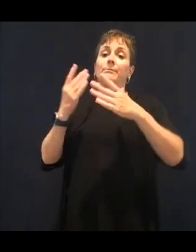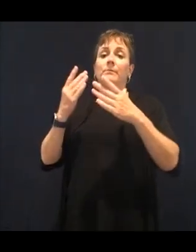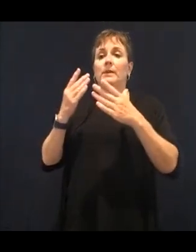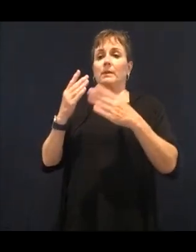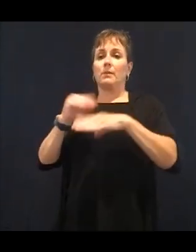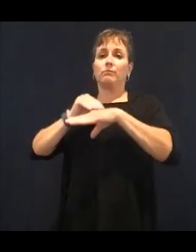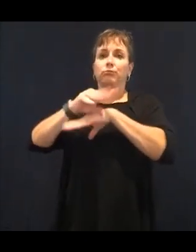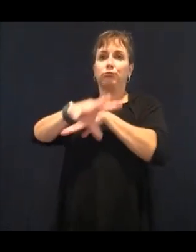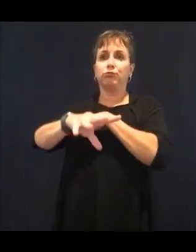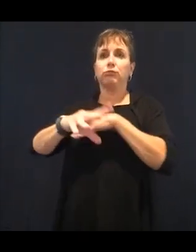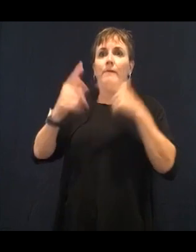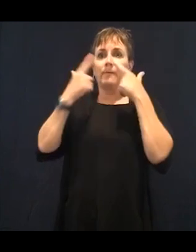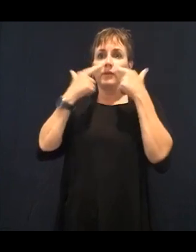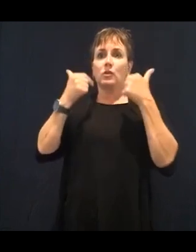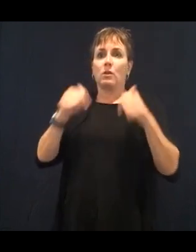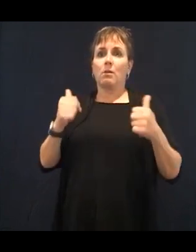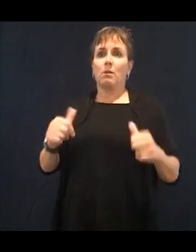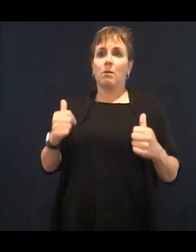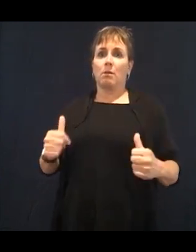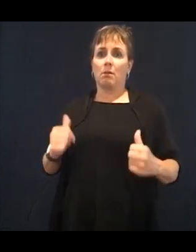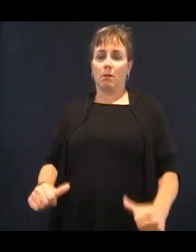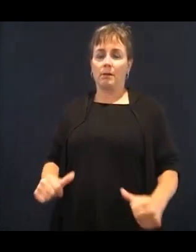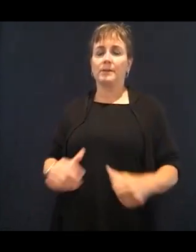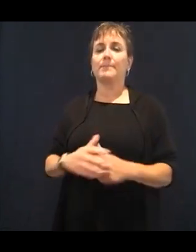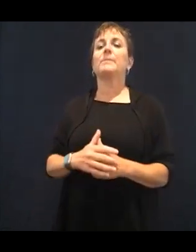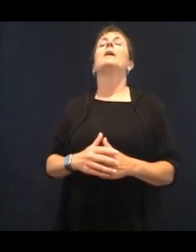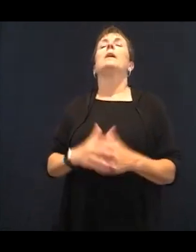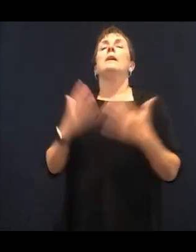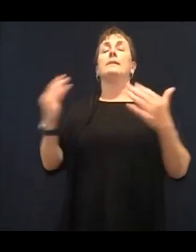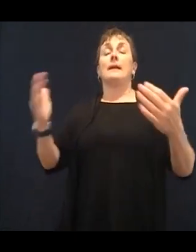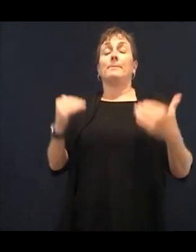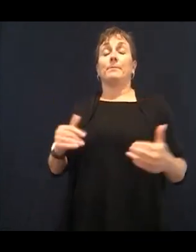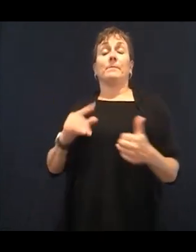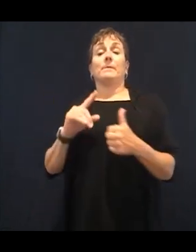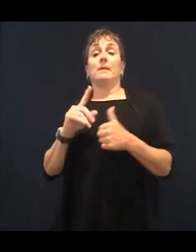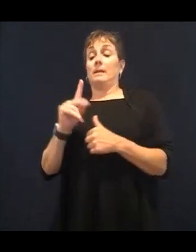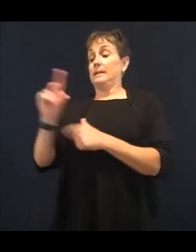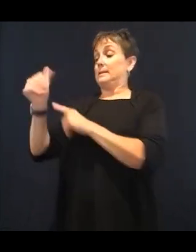know we need sleep. Why do we need sleep and why does our parents tell us